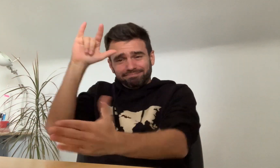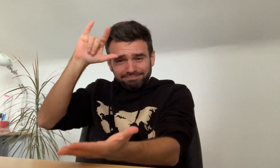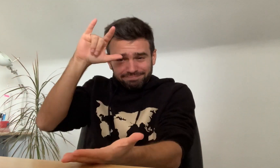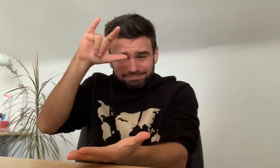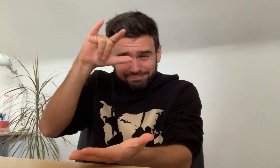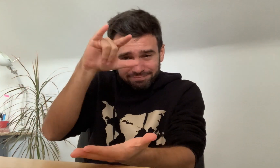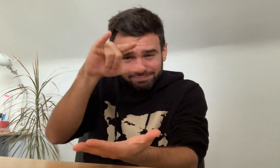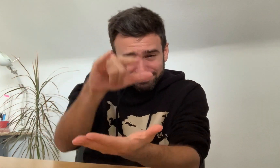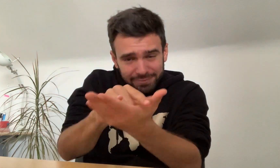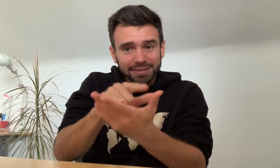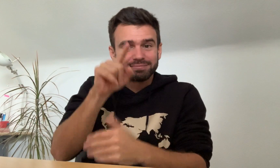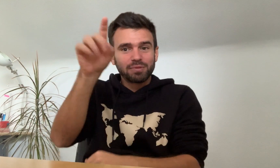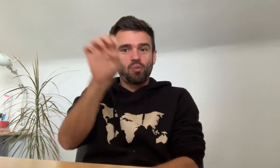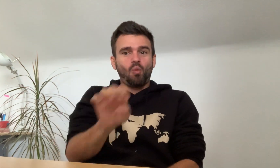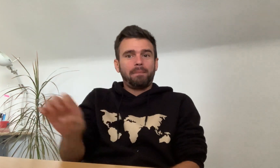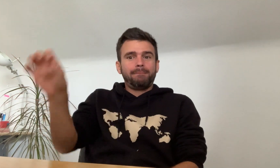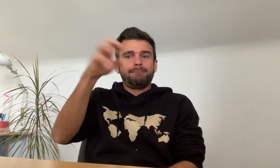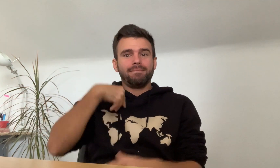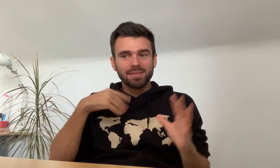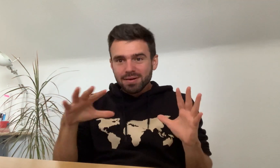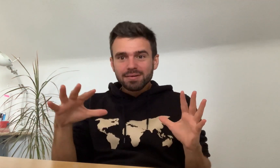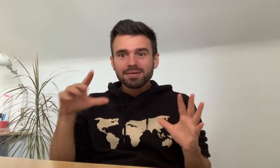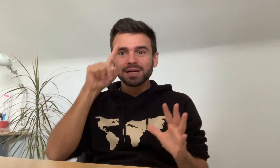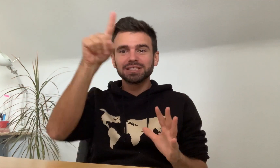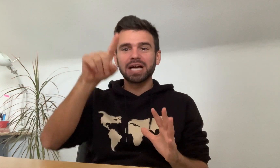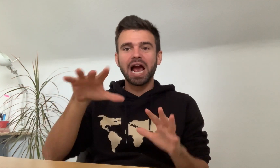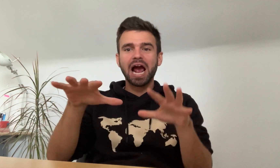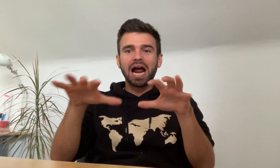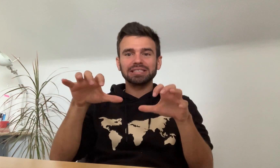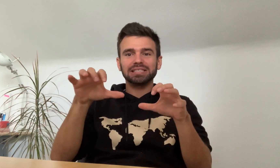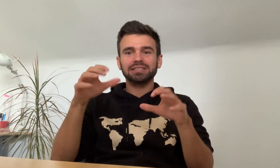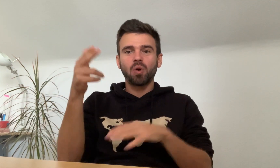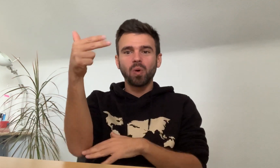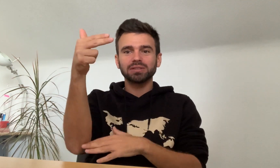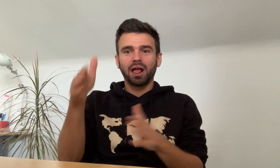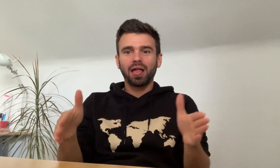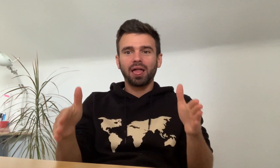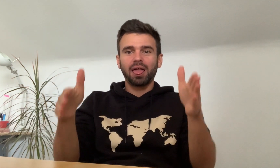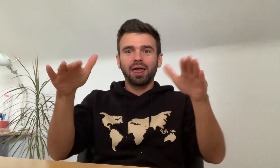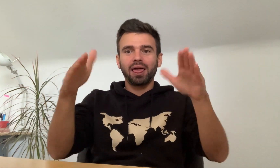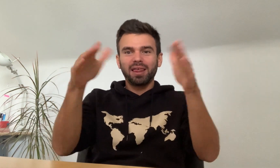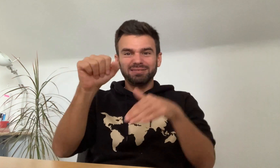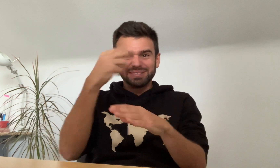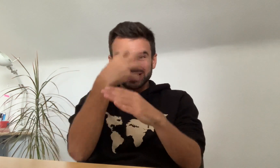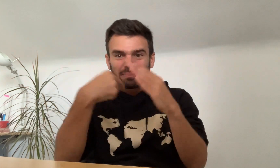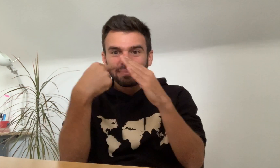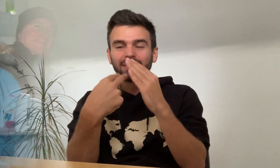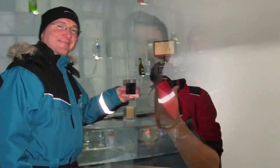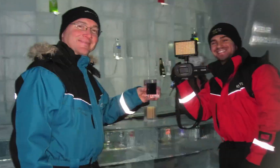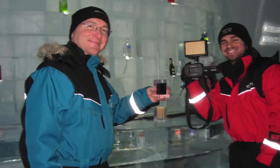We arrived in Europe and went to an ice hotel and slept there!